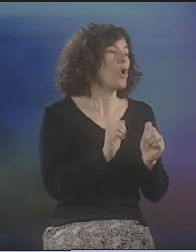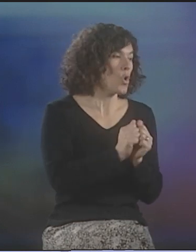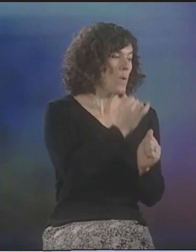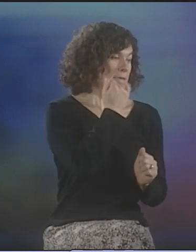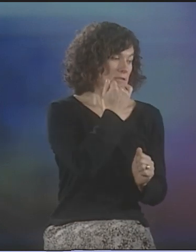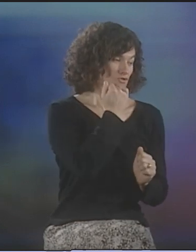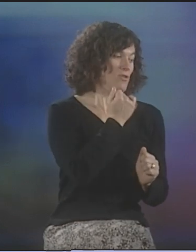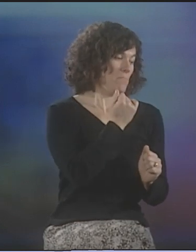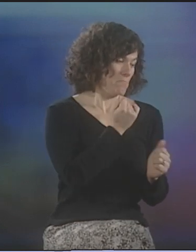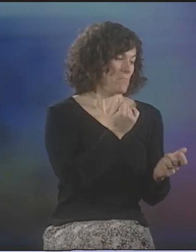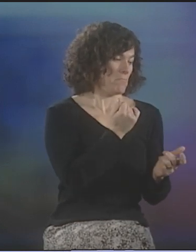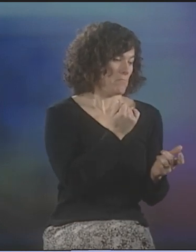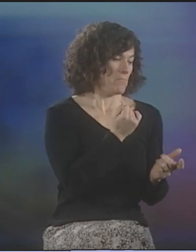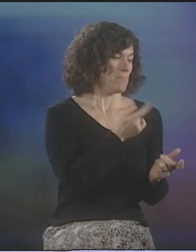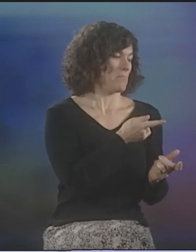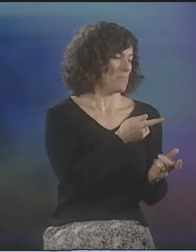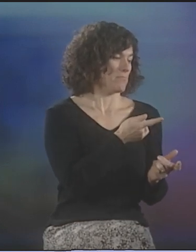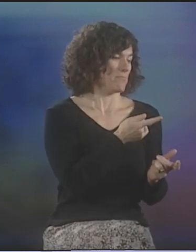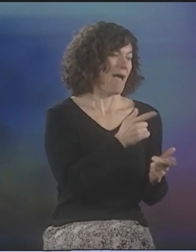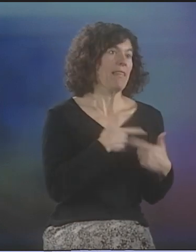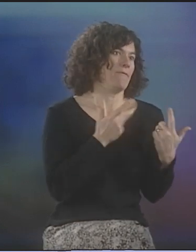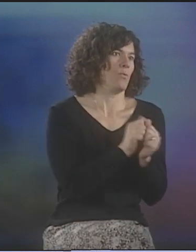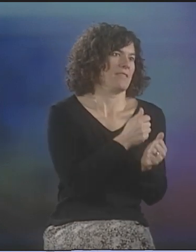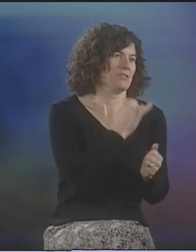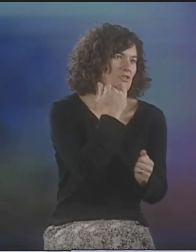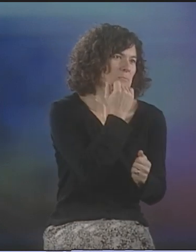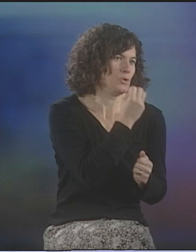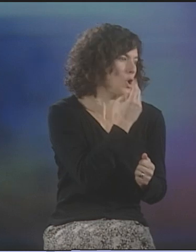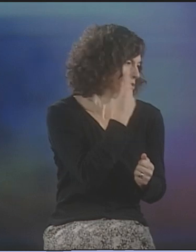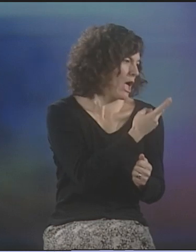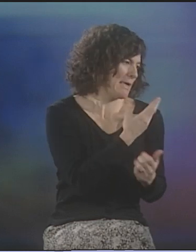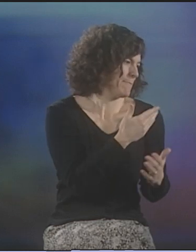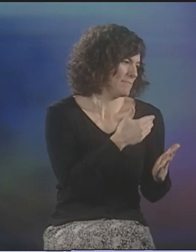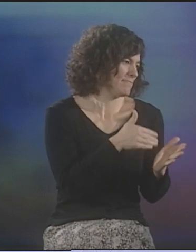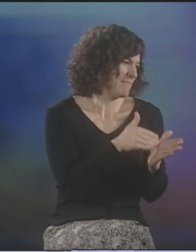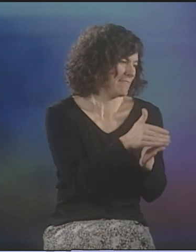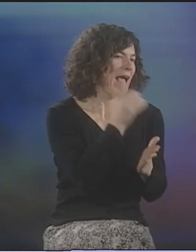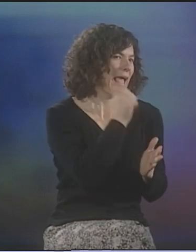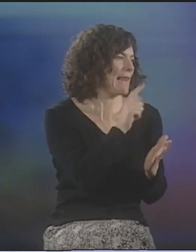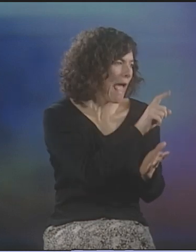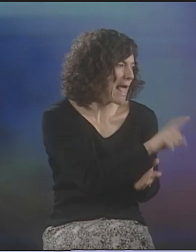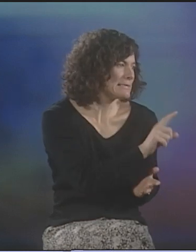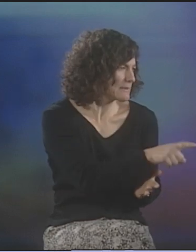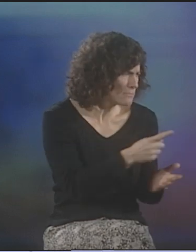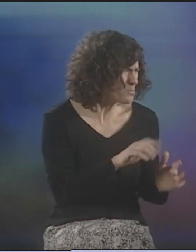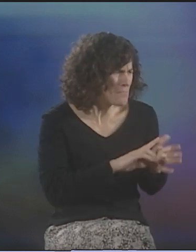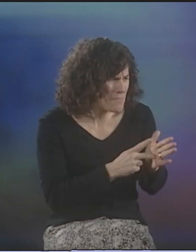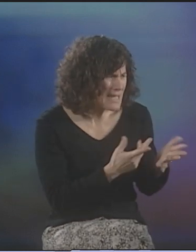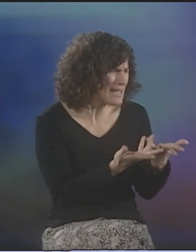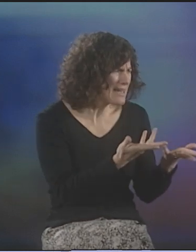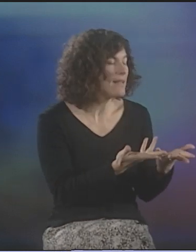JIM, OF COURSE--WELL, I LIVED WITH HIM, SO, I SAW HIM EVERY DAY, HA HA!, SO, I COULD ASK HIM A LOT OF QUESTIONS ABOUT IT.